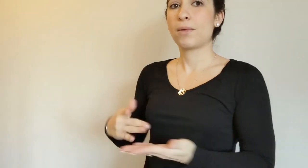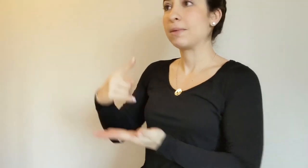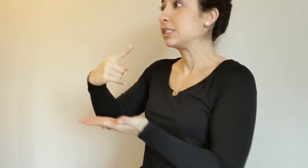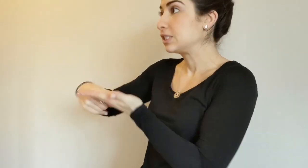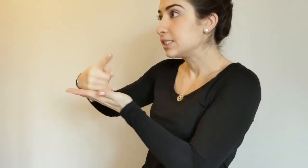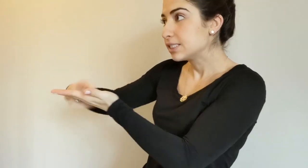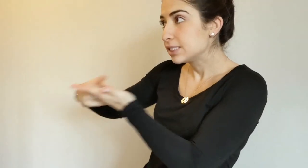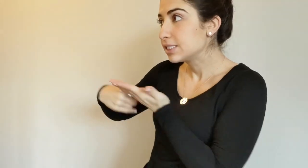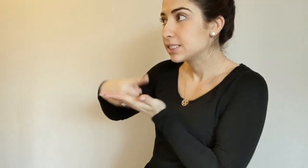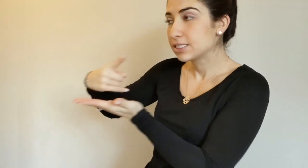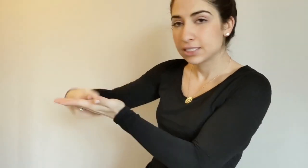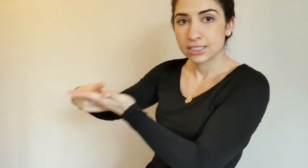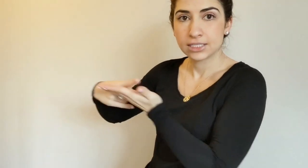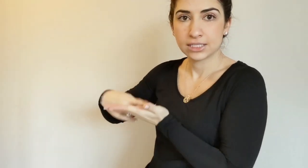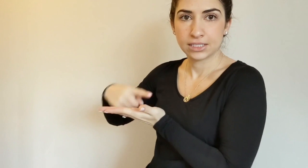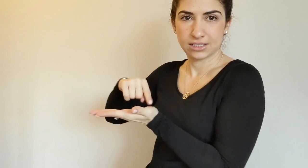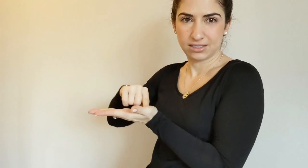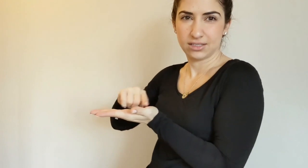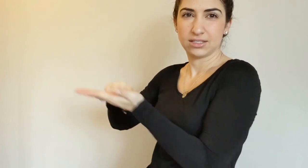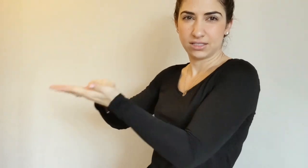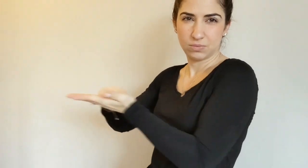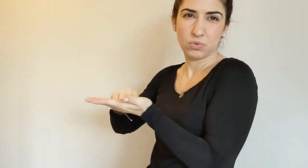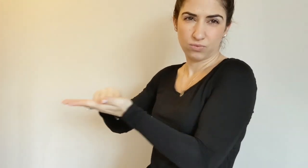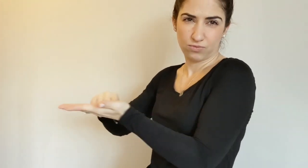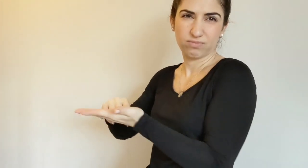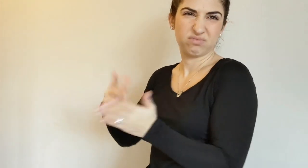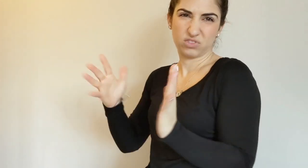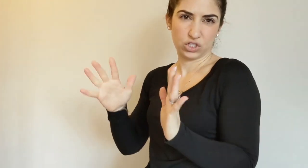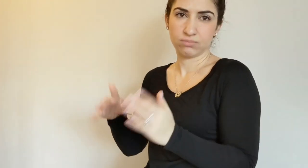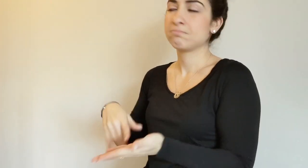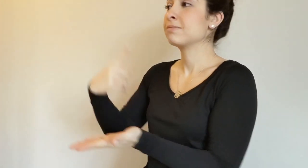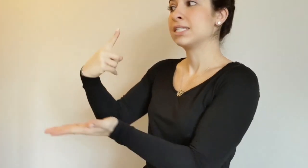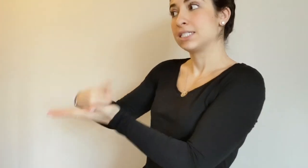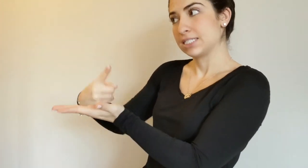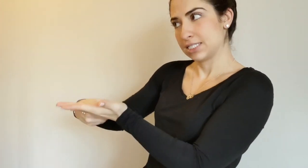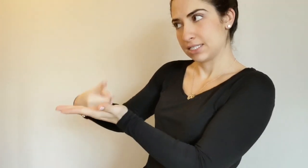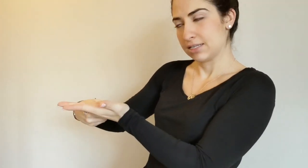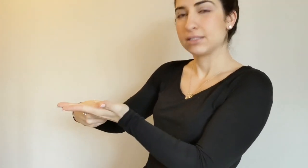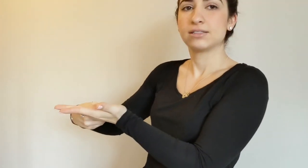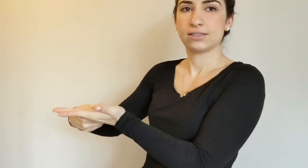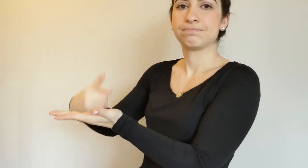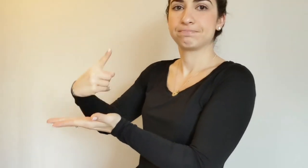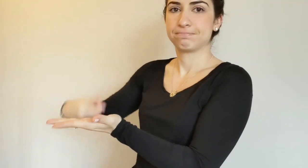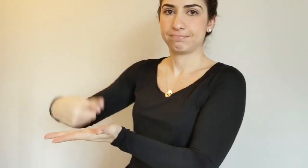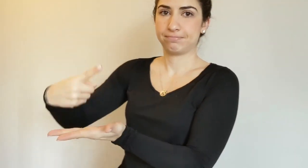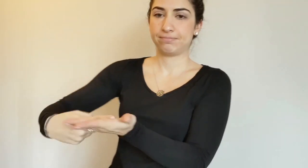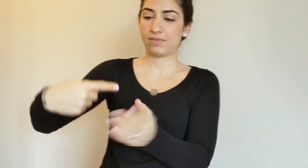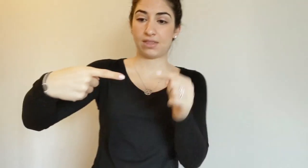And you can also sign it moving between people: DISCUSS.